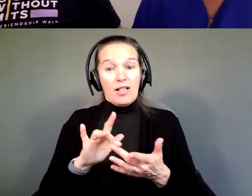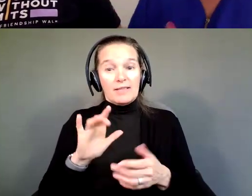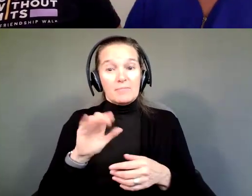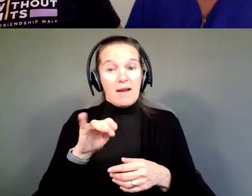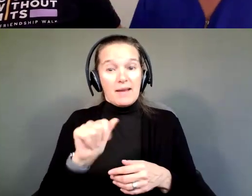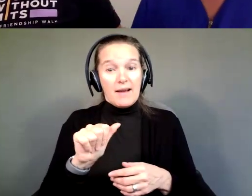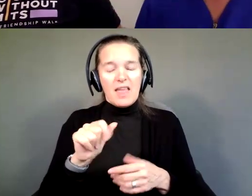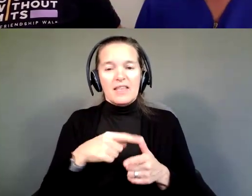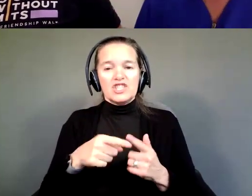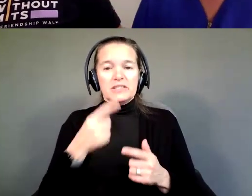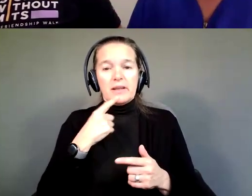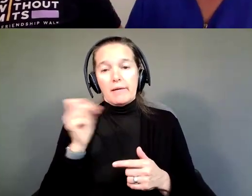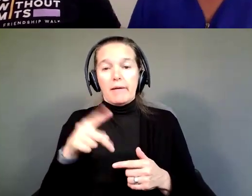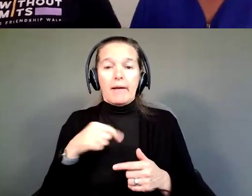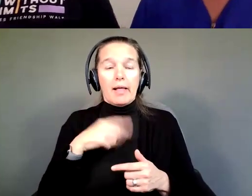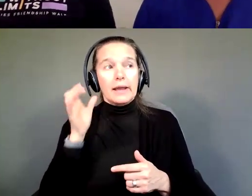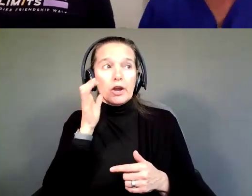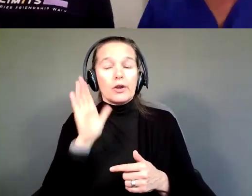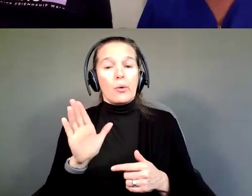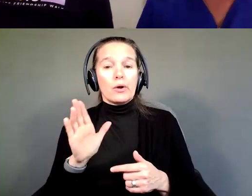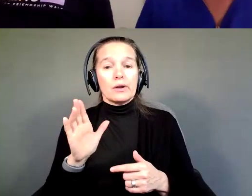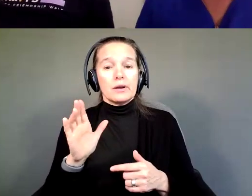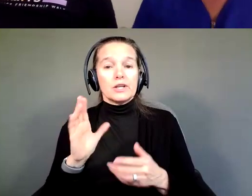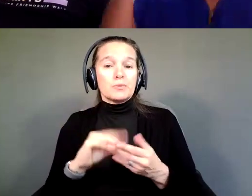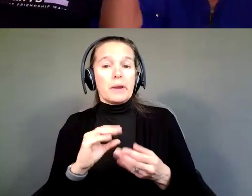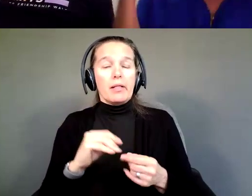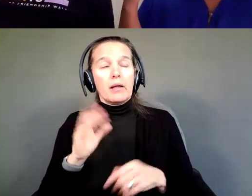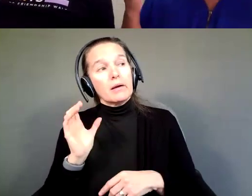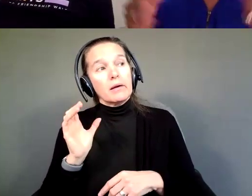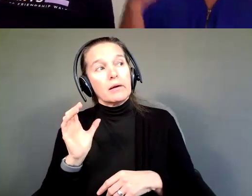You know, I was kind of prepared to tell you no, but I'm going to tell you yes. I said, yes!